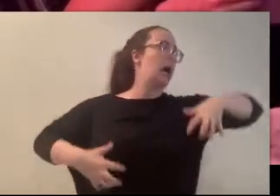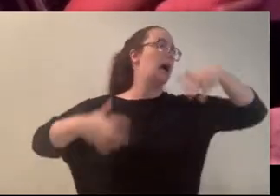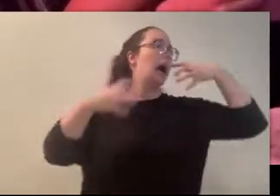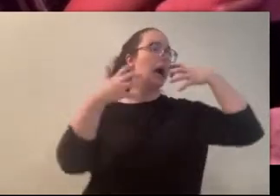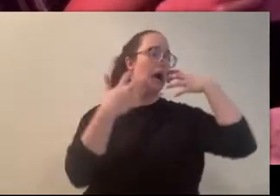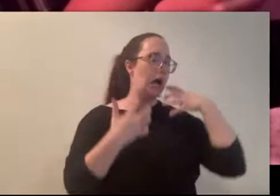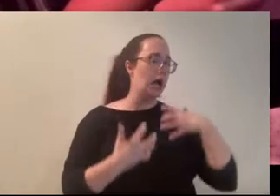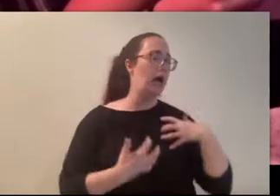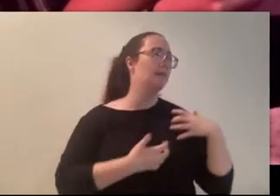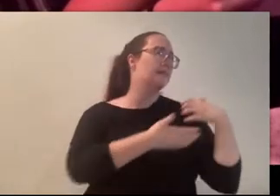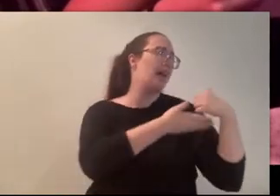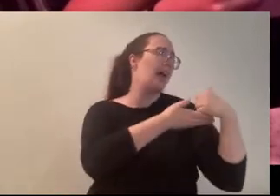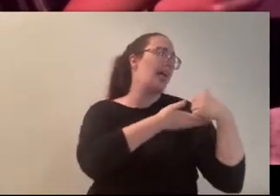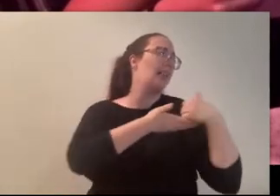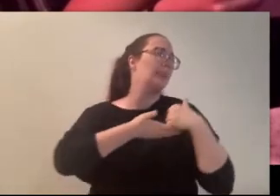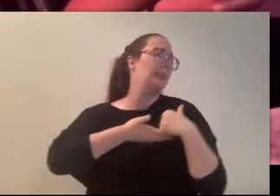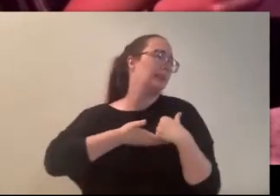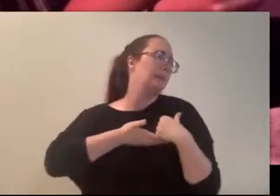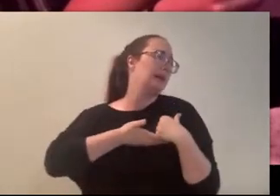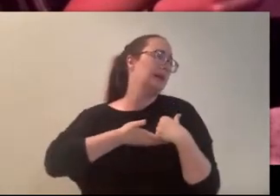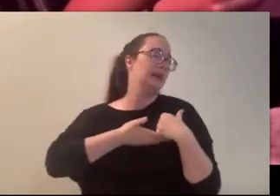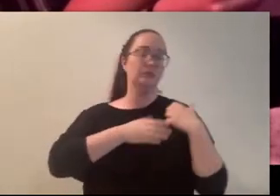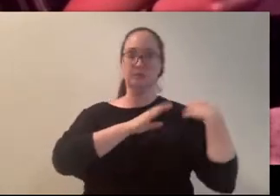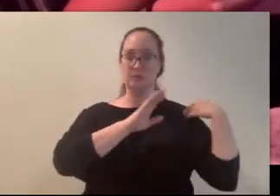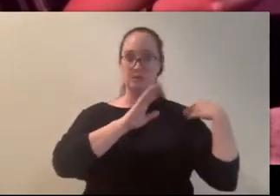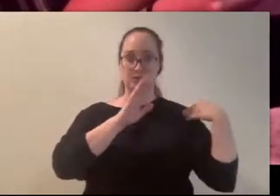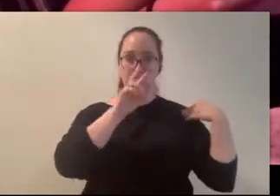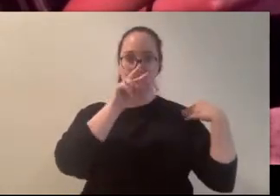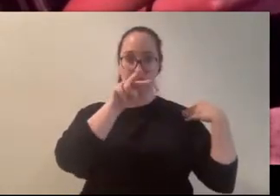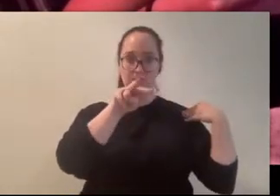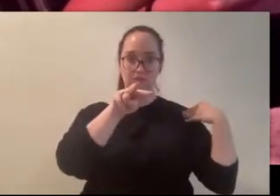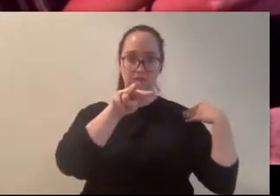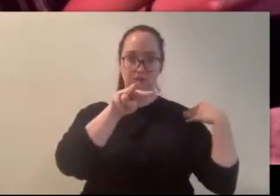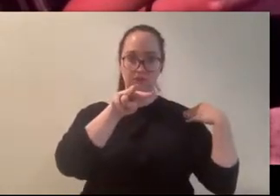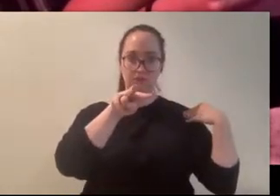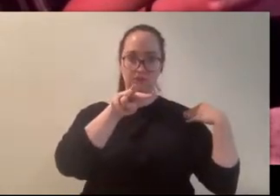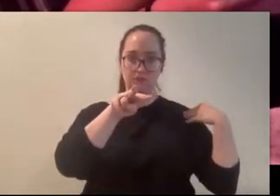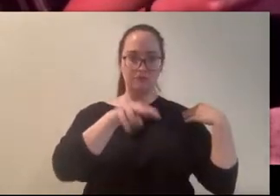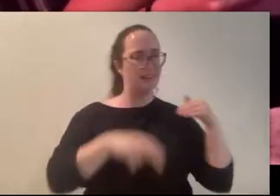“Help me,” she cried plaintively. “Rina?” Stefi said again.